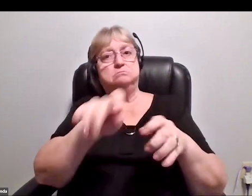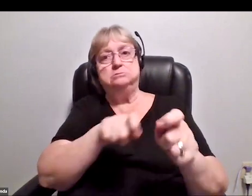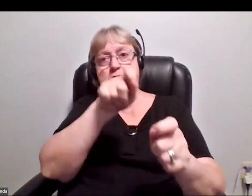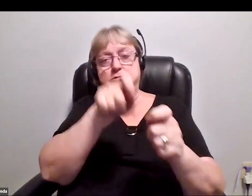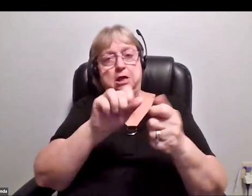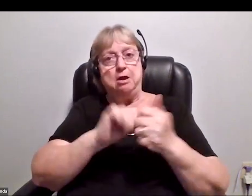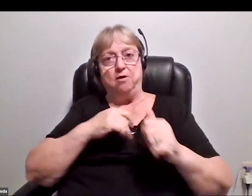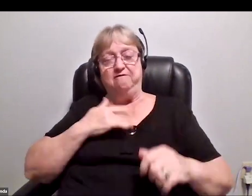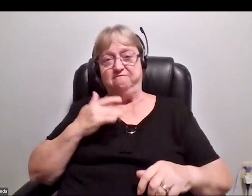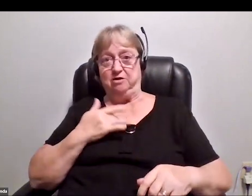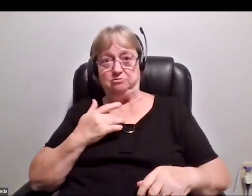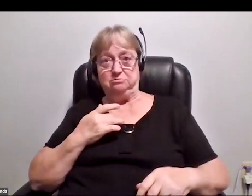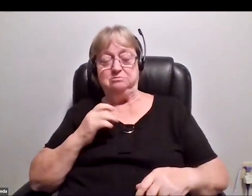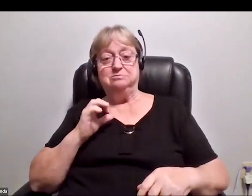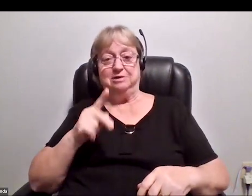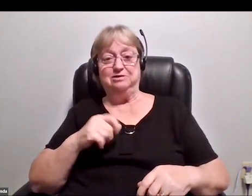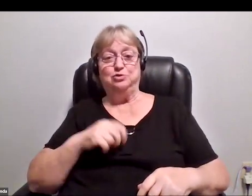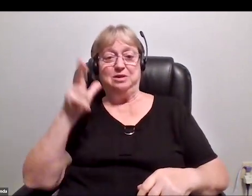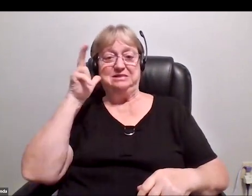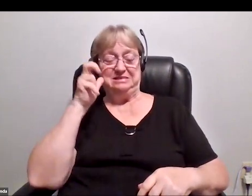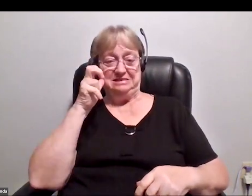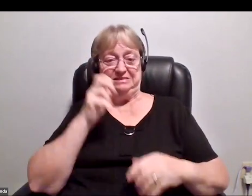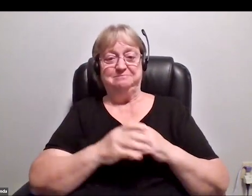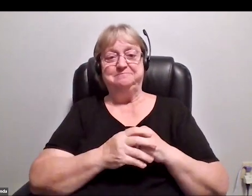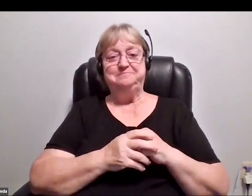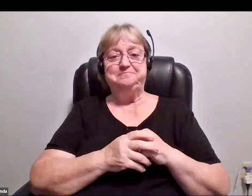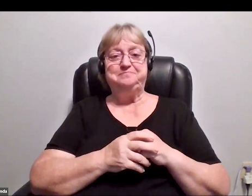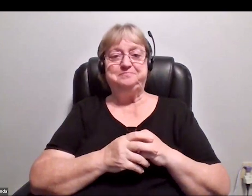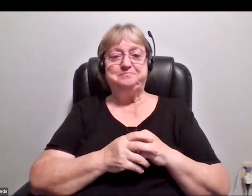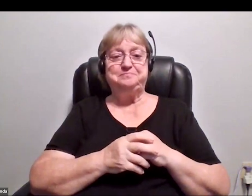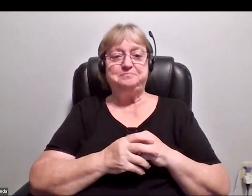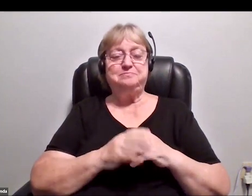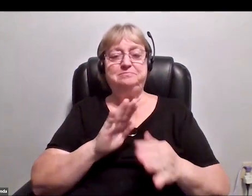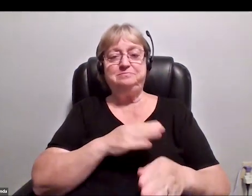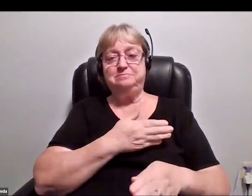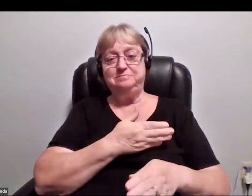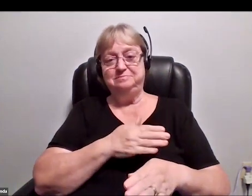Here we are. Let's have a listen. [music: Lucia Comnes, Adrian Essiet, Chris Boshuizen - Zero Gravity]